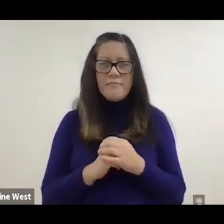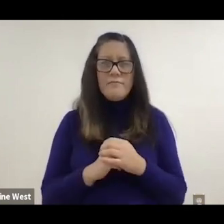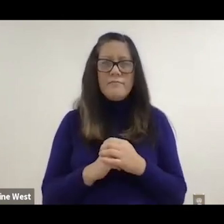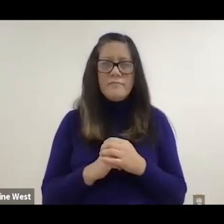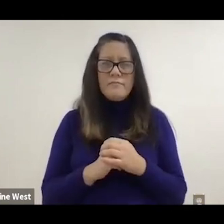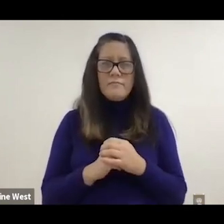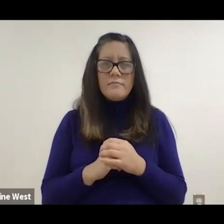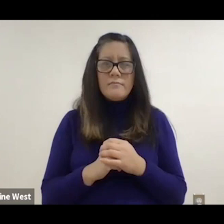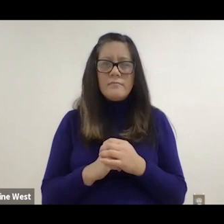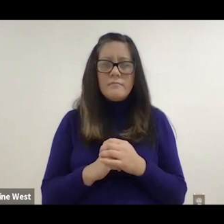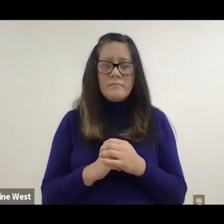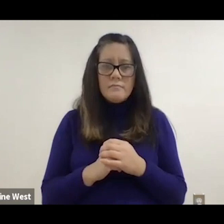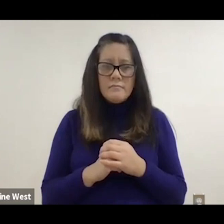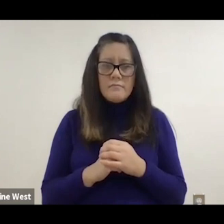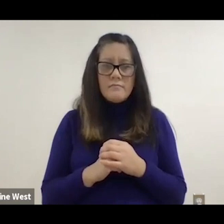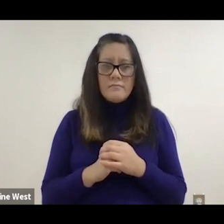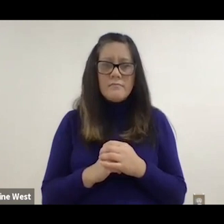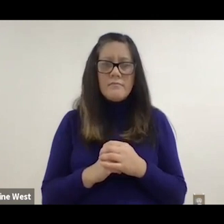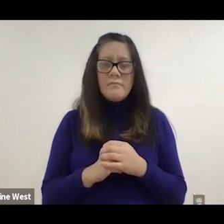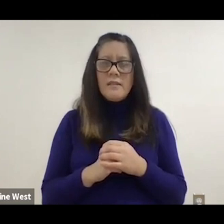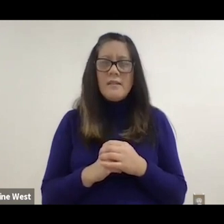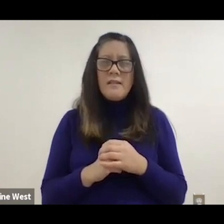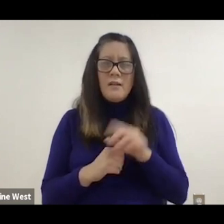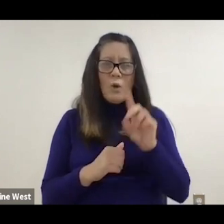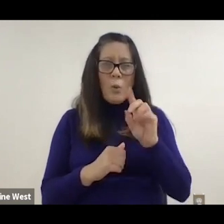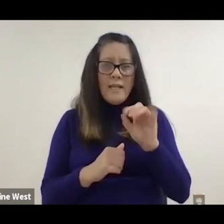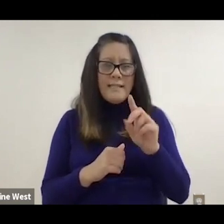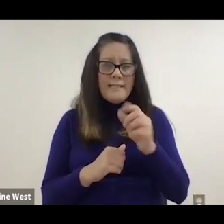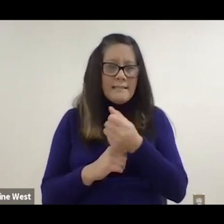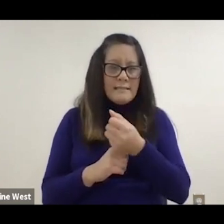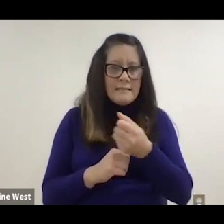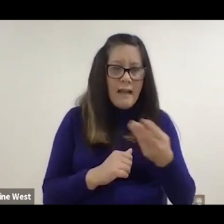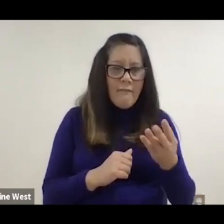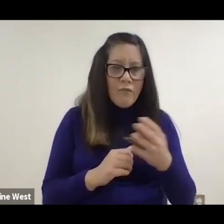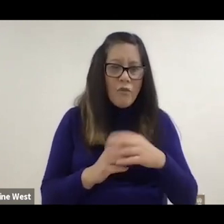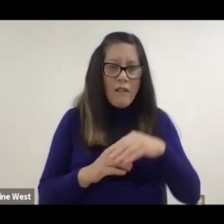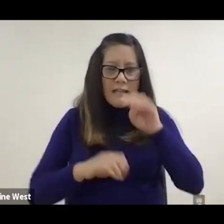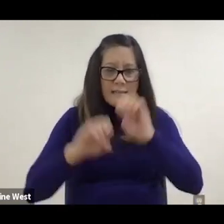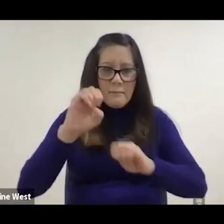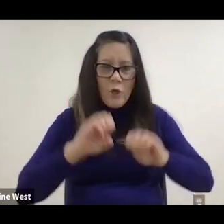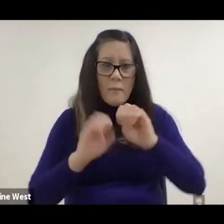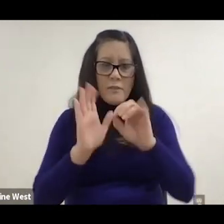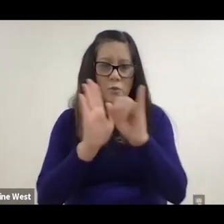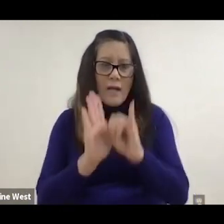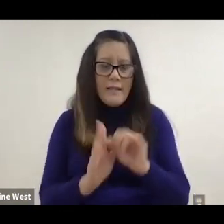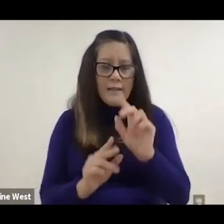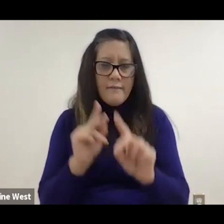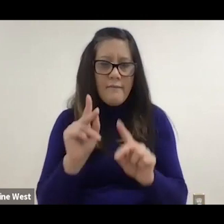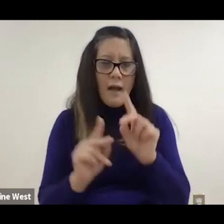And so we did a series of experiments to identify that people would use their power seat functions